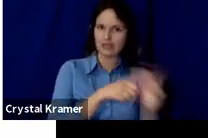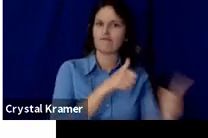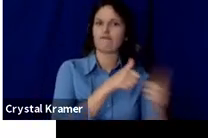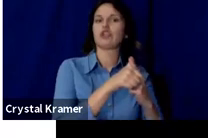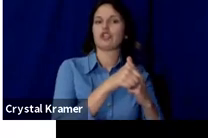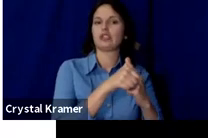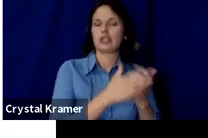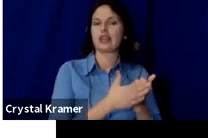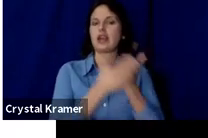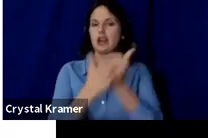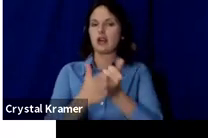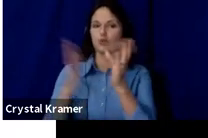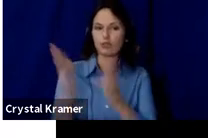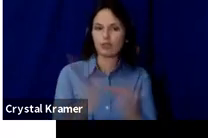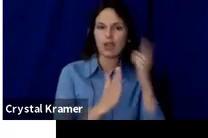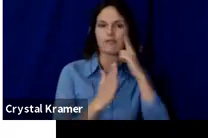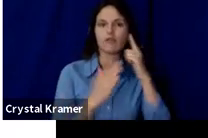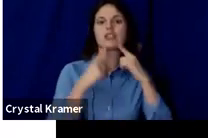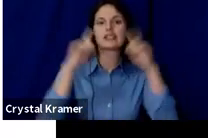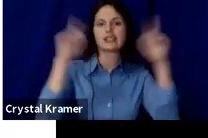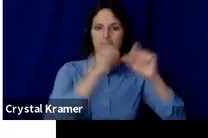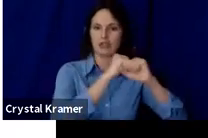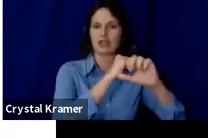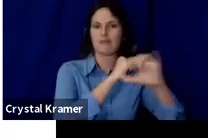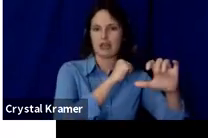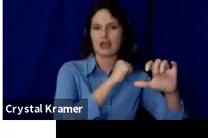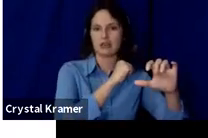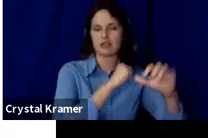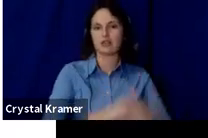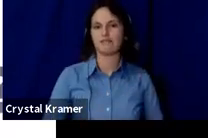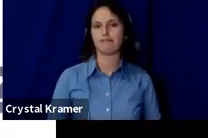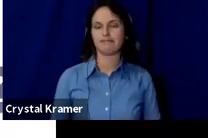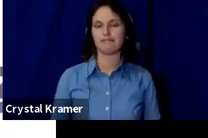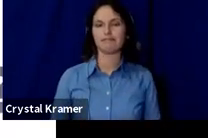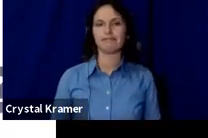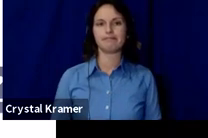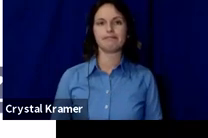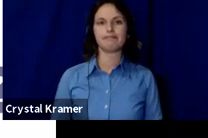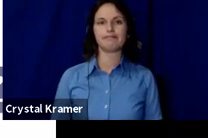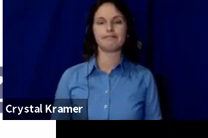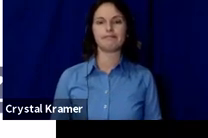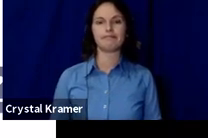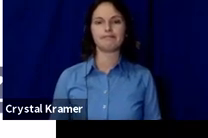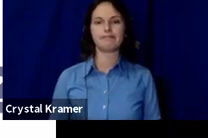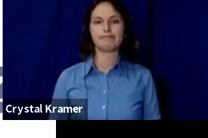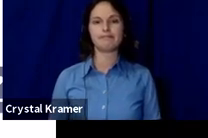a successful campaign.